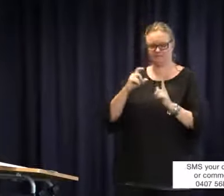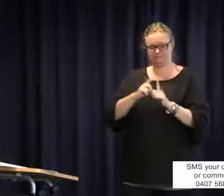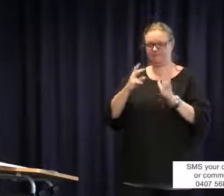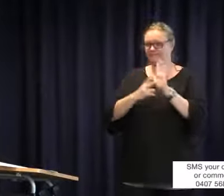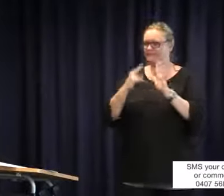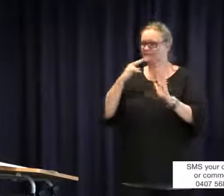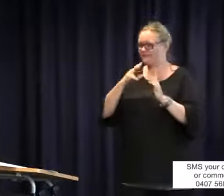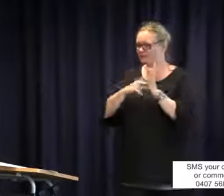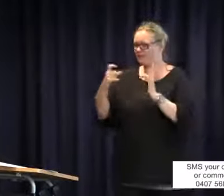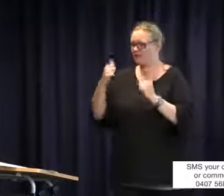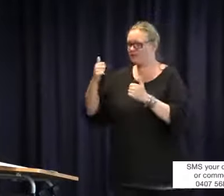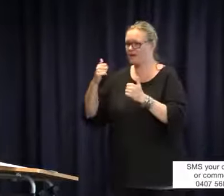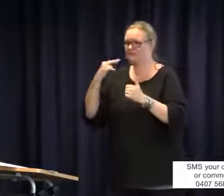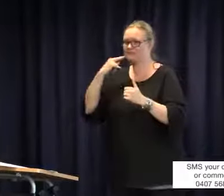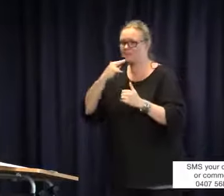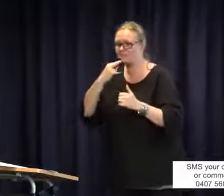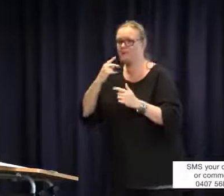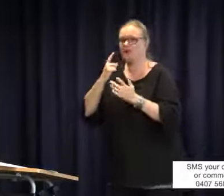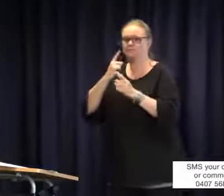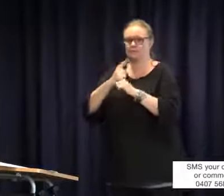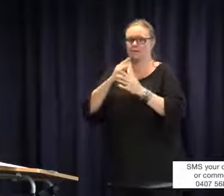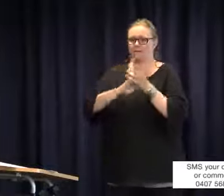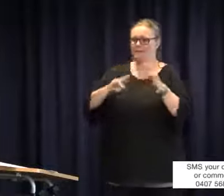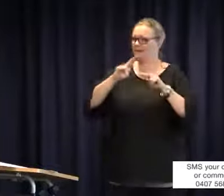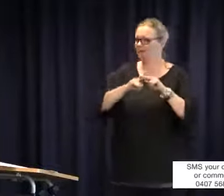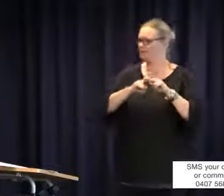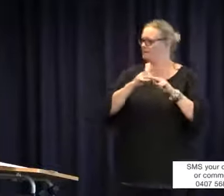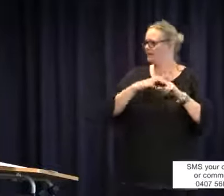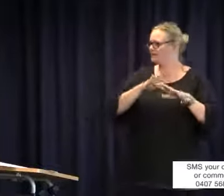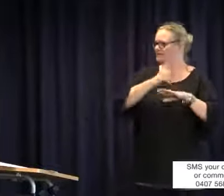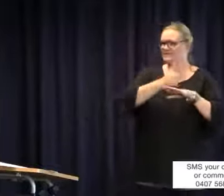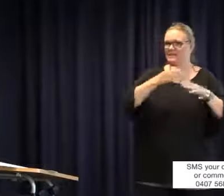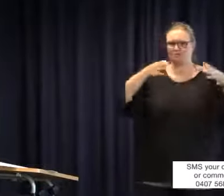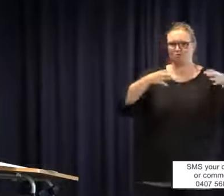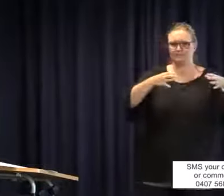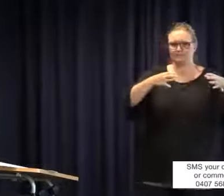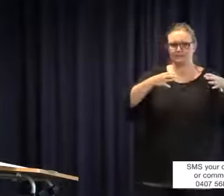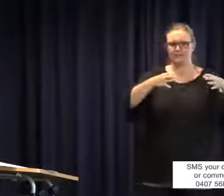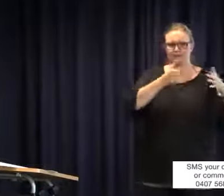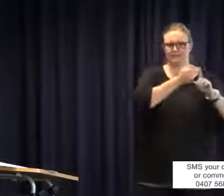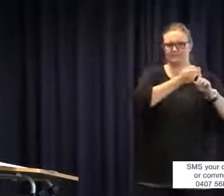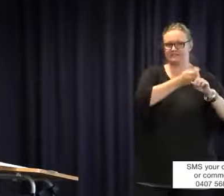parents to come together. I really applaud Deaf Victoria. But at the same time I think